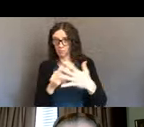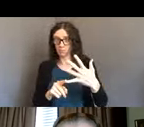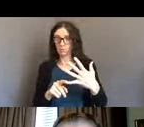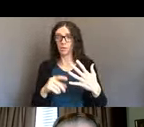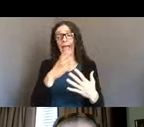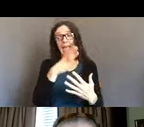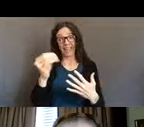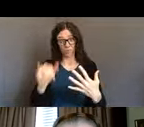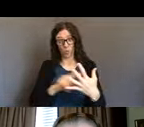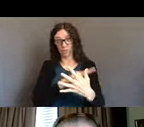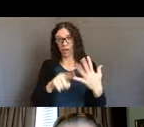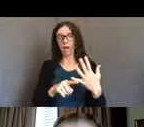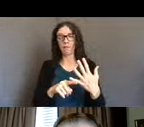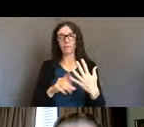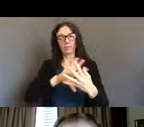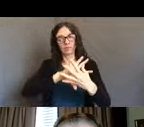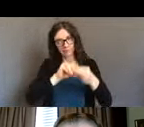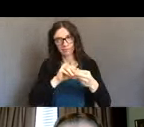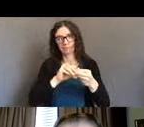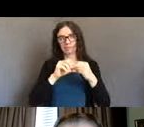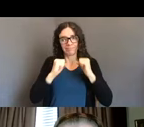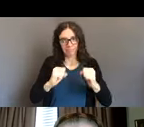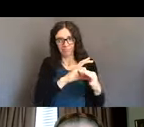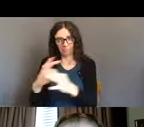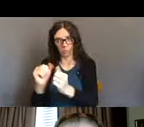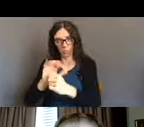information referral sheets, we call them know your rights,